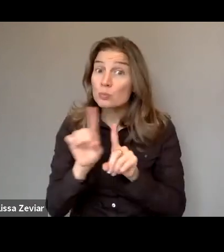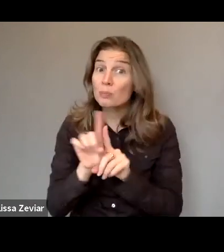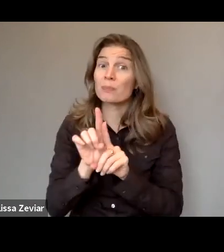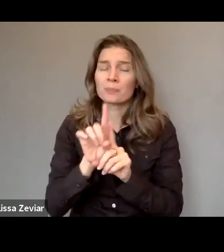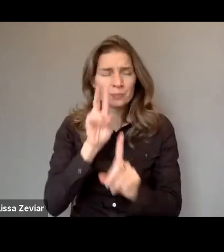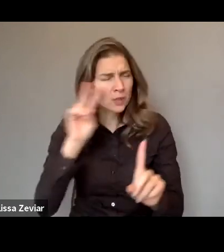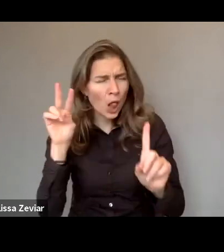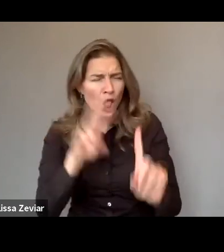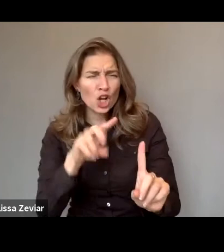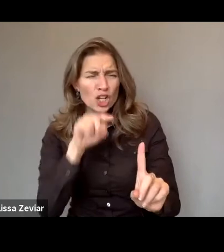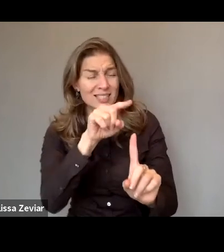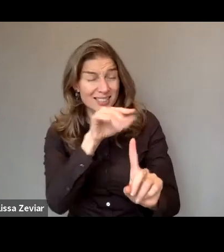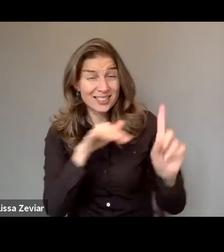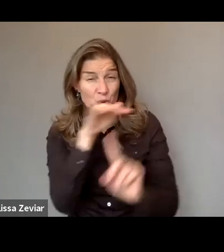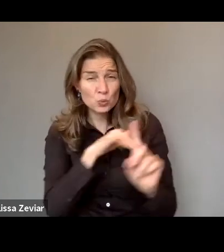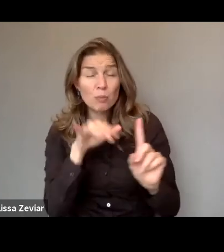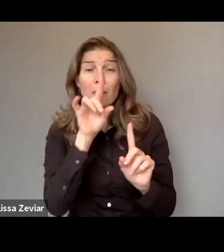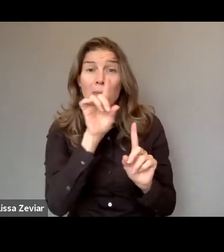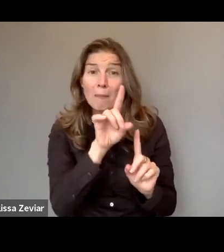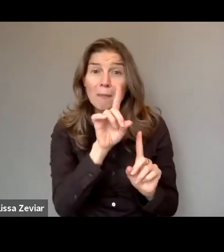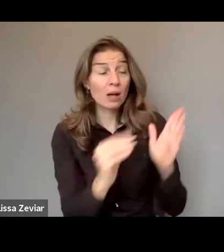but also to implement that within the long transition.